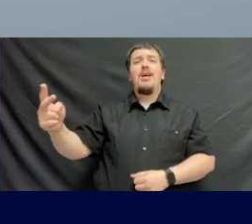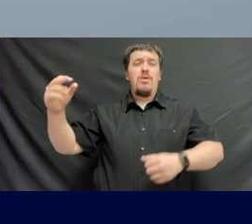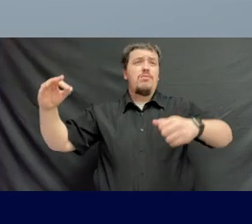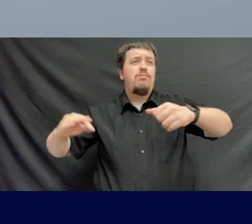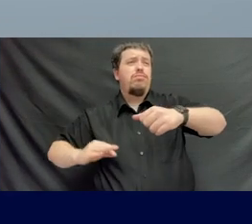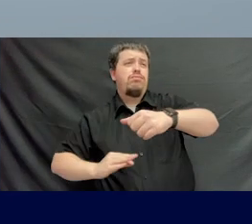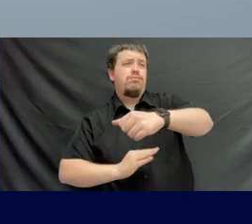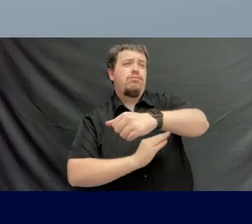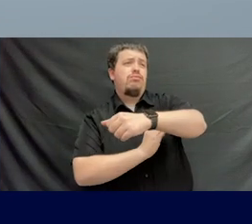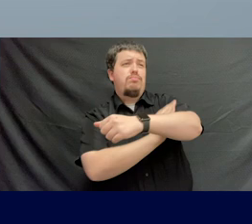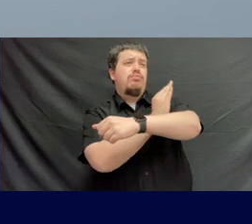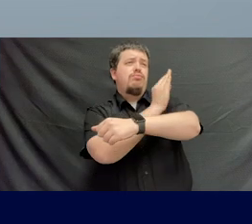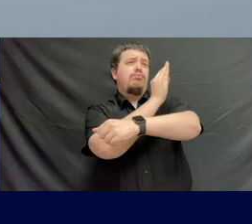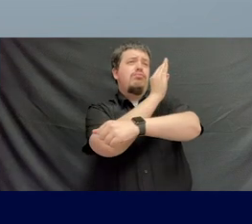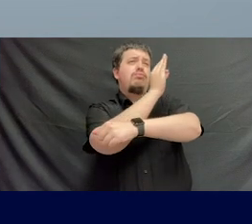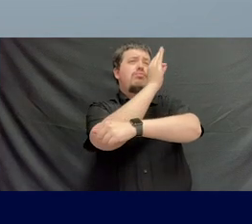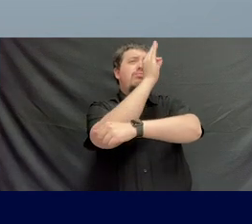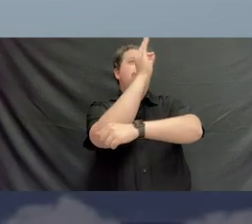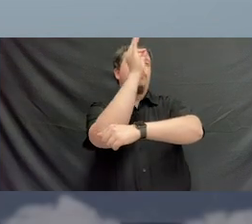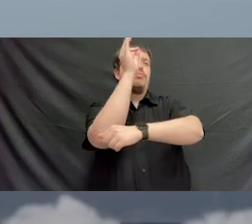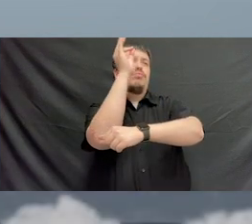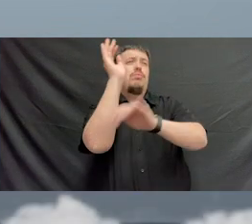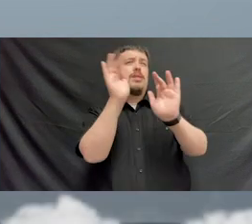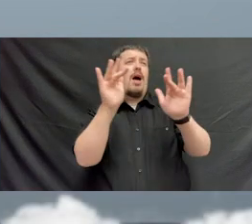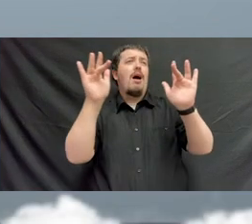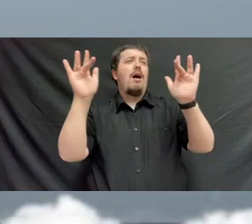By the dawn's early light